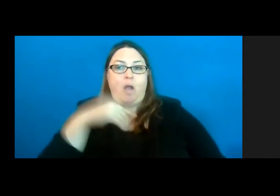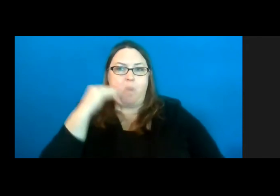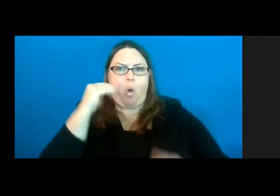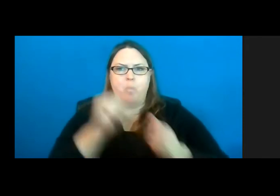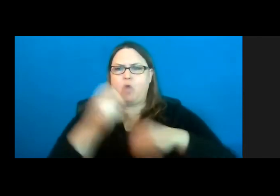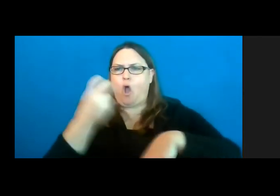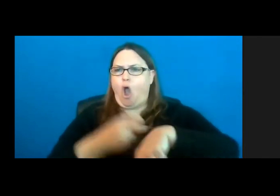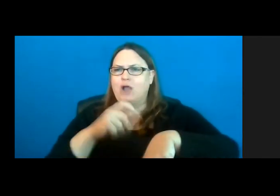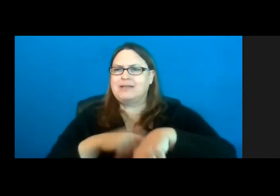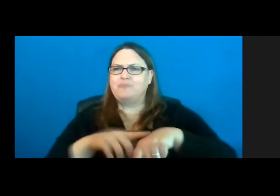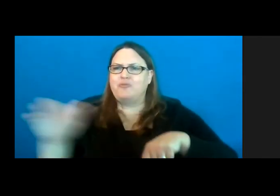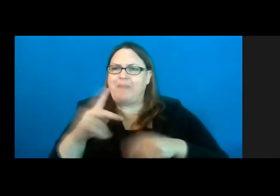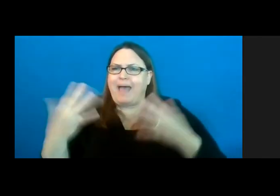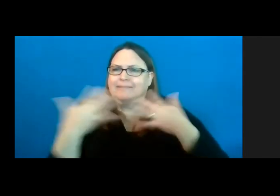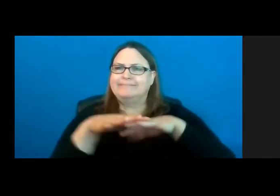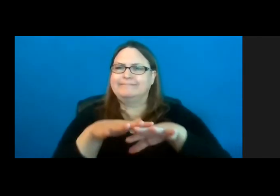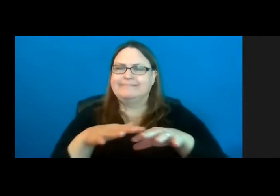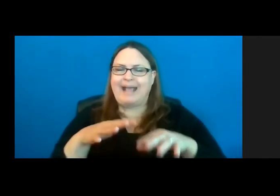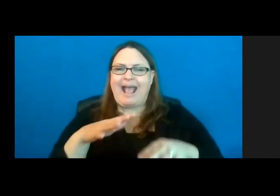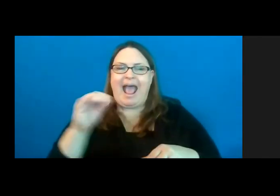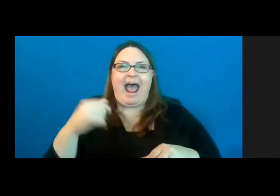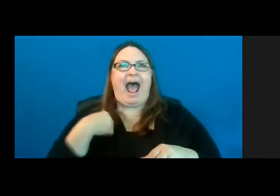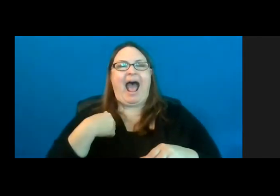as a great healer.